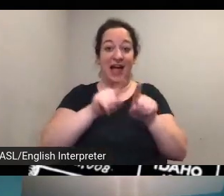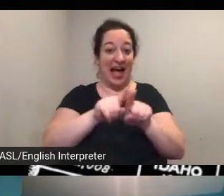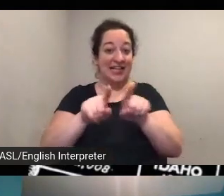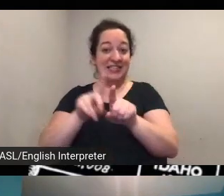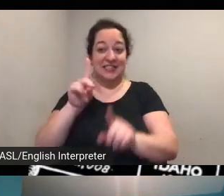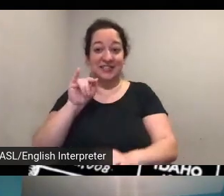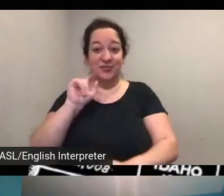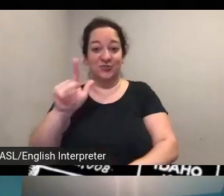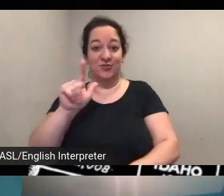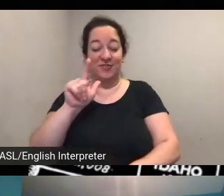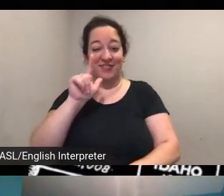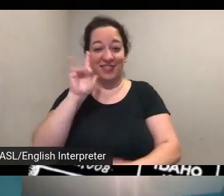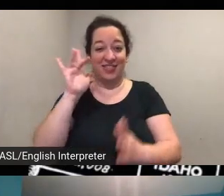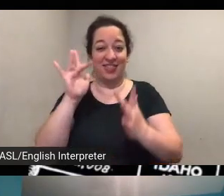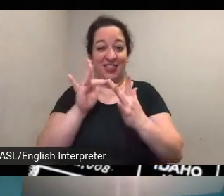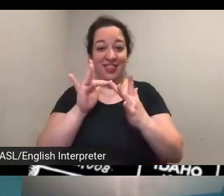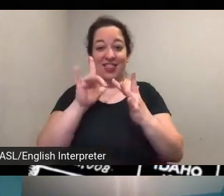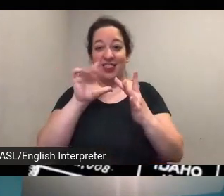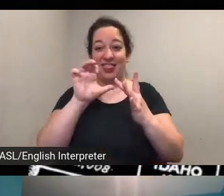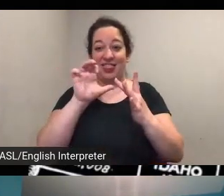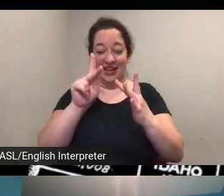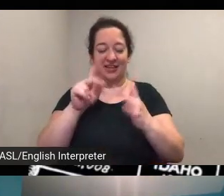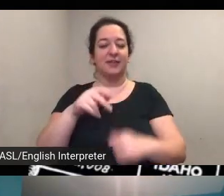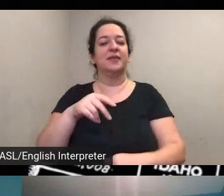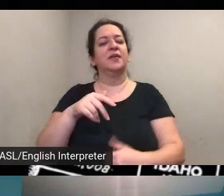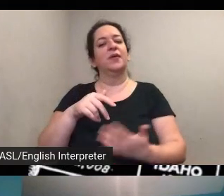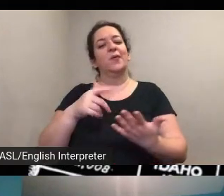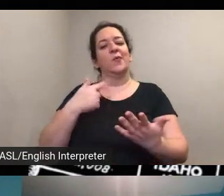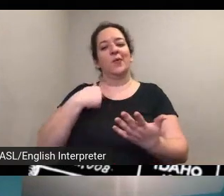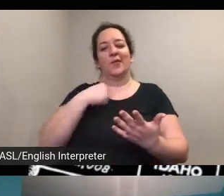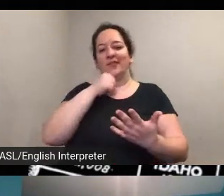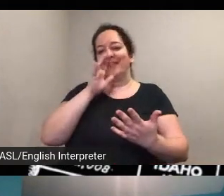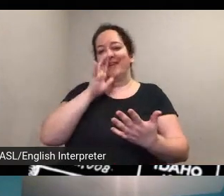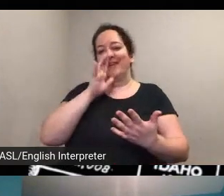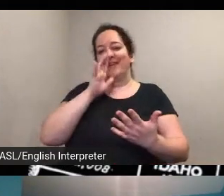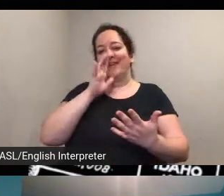haven't done is to provide a transcription audio or